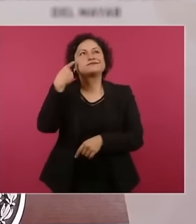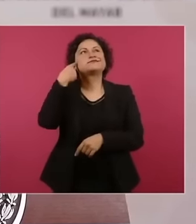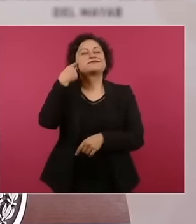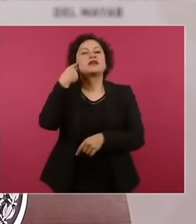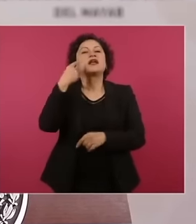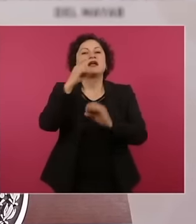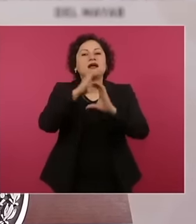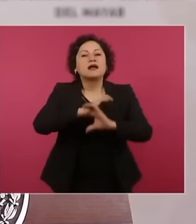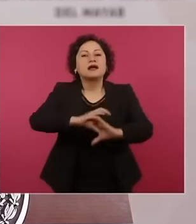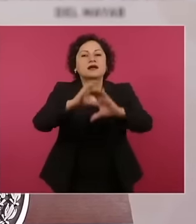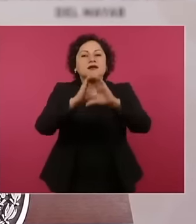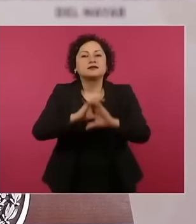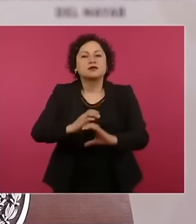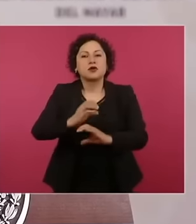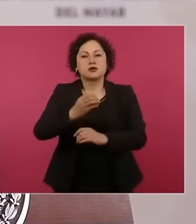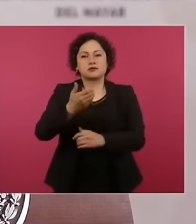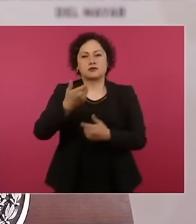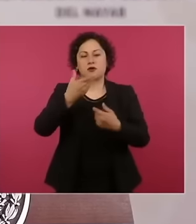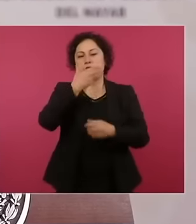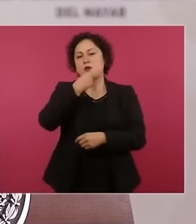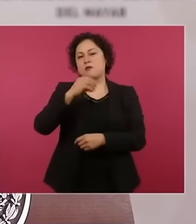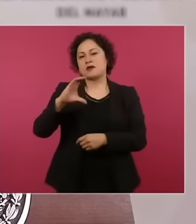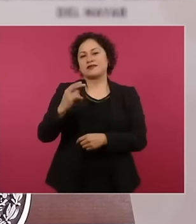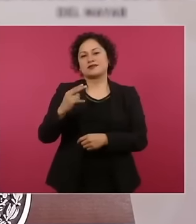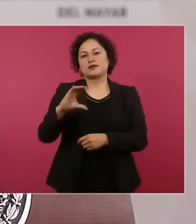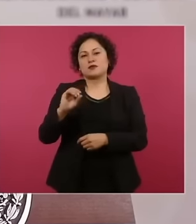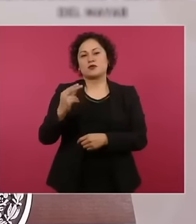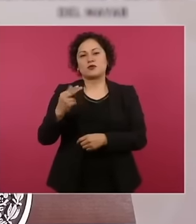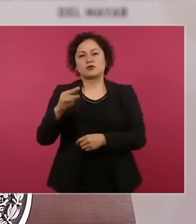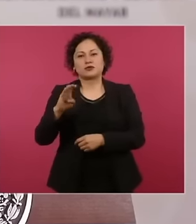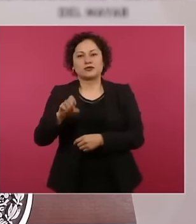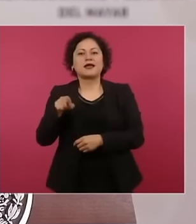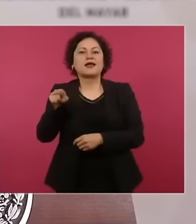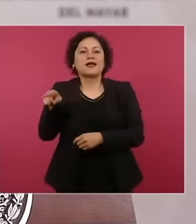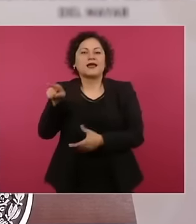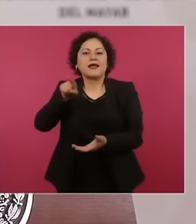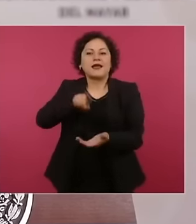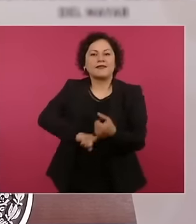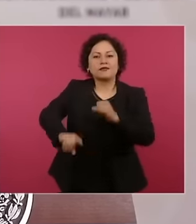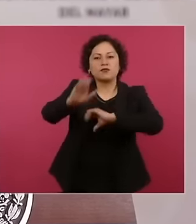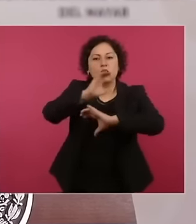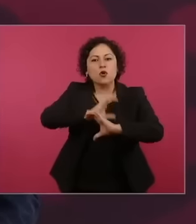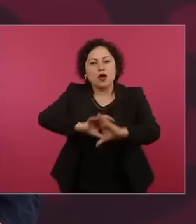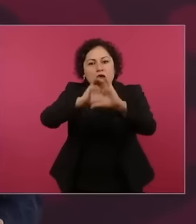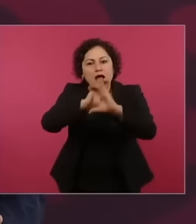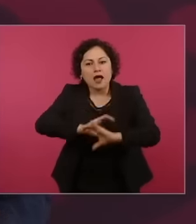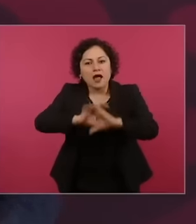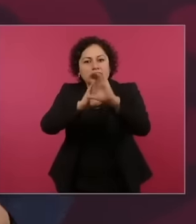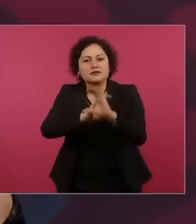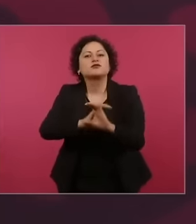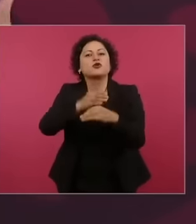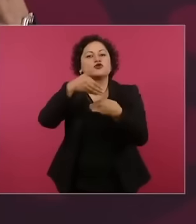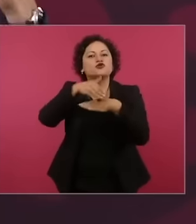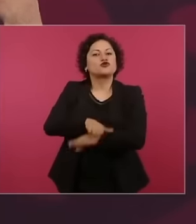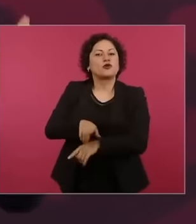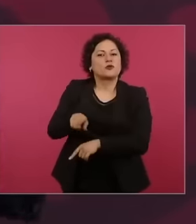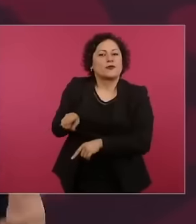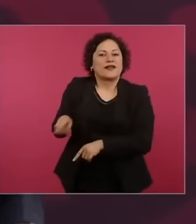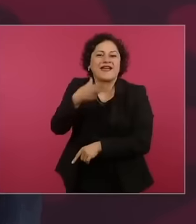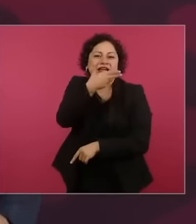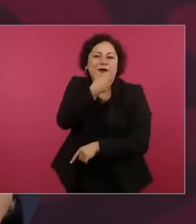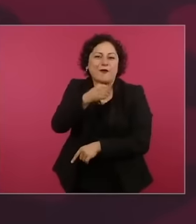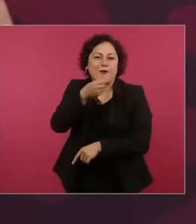him, this one says more or less what the